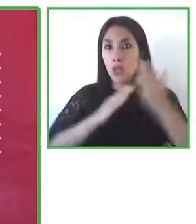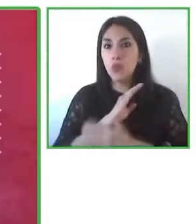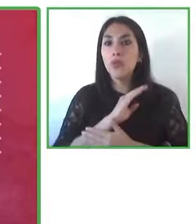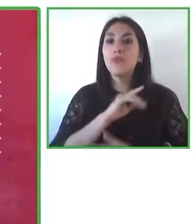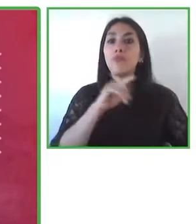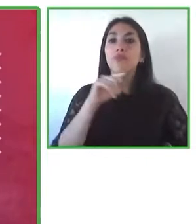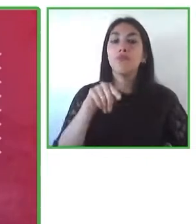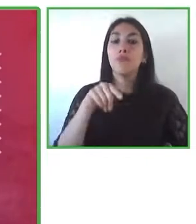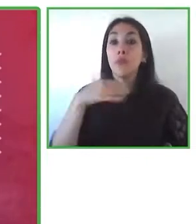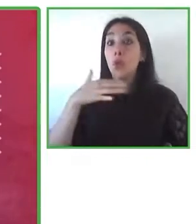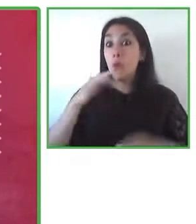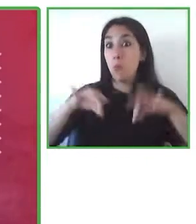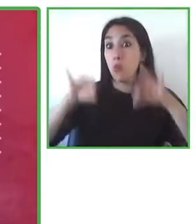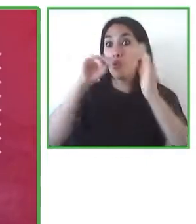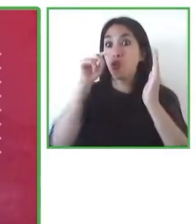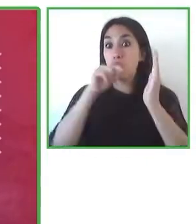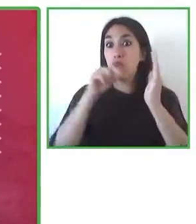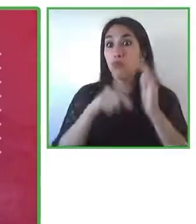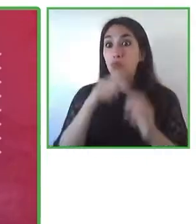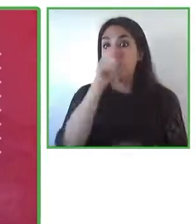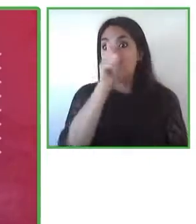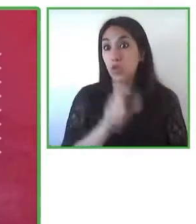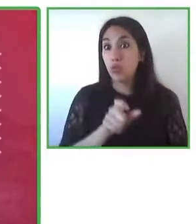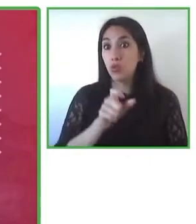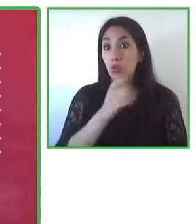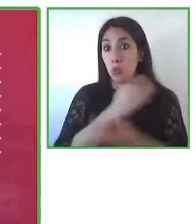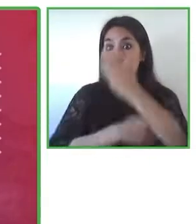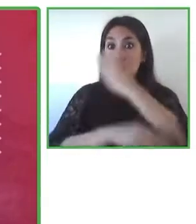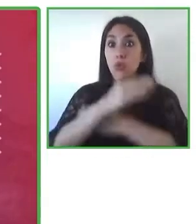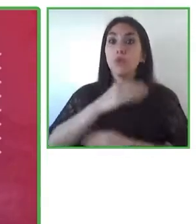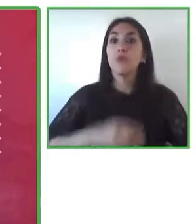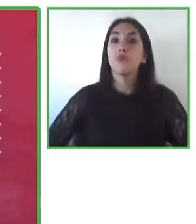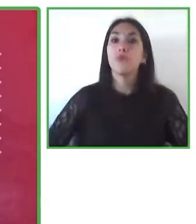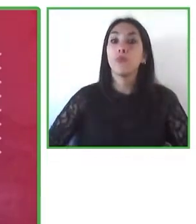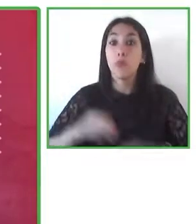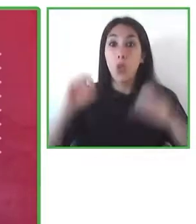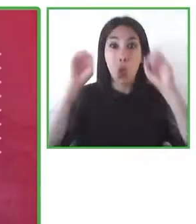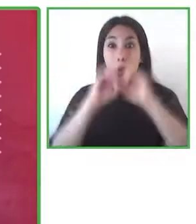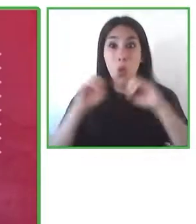and so, if people with disabilities cannot access these materials on equal footing